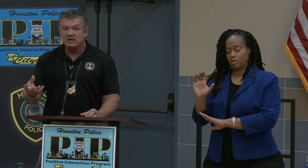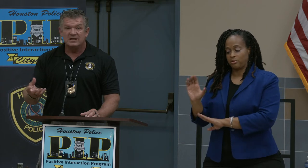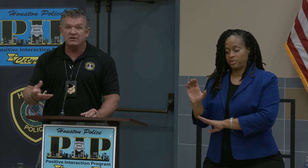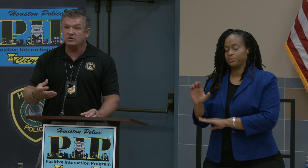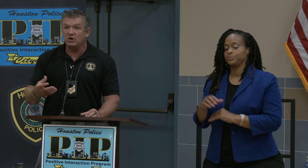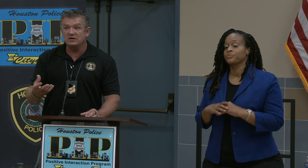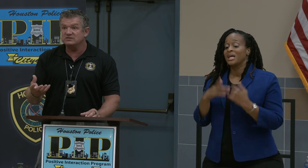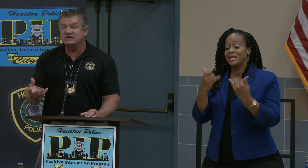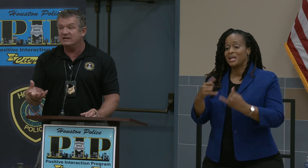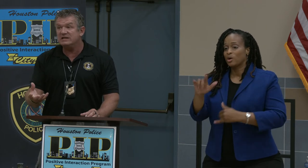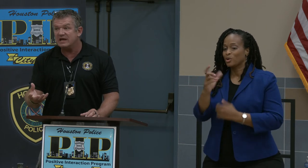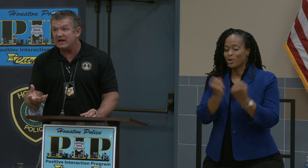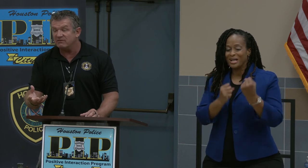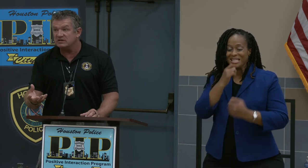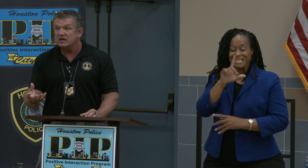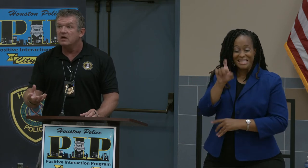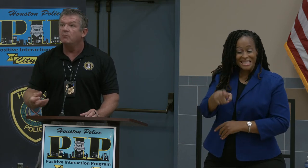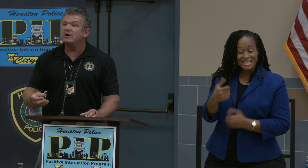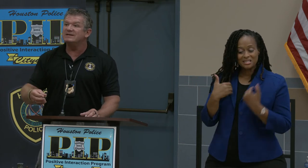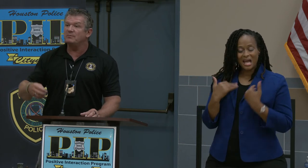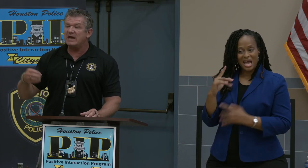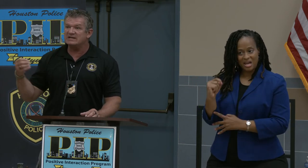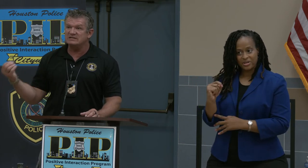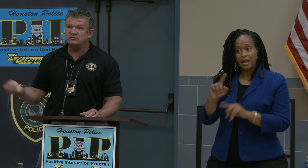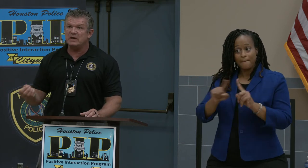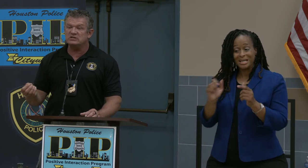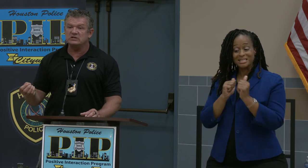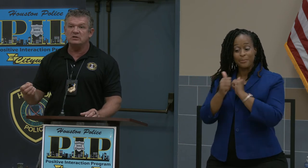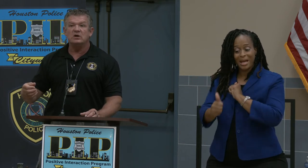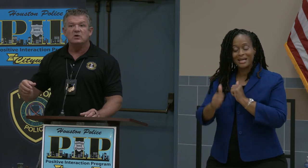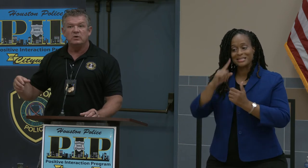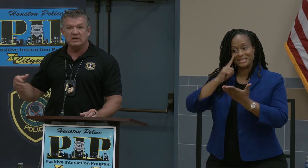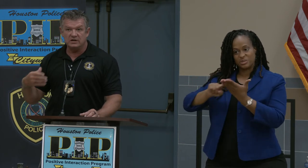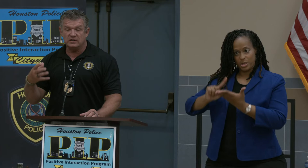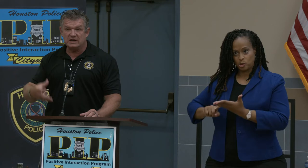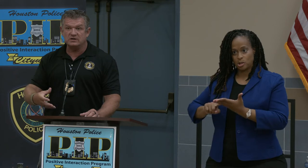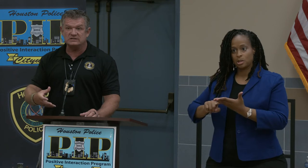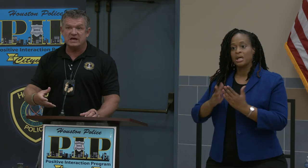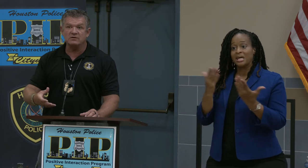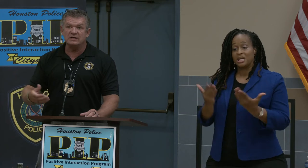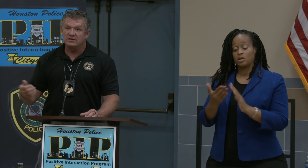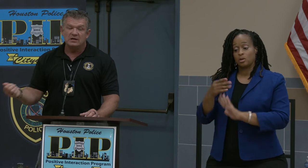Now your car doesn't need to have it, but to pass inspection, here in Harris County,